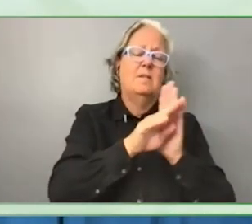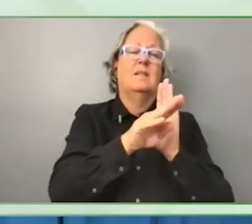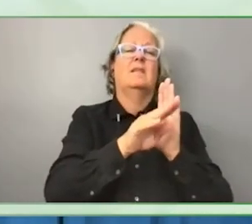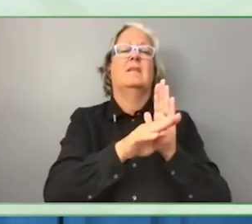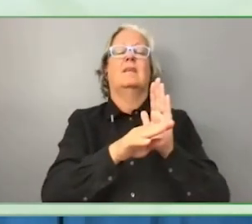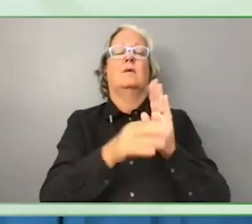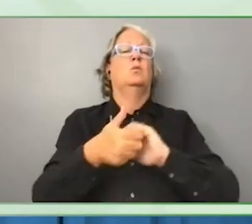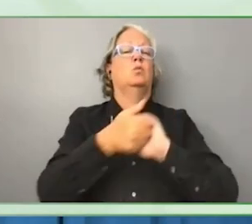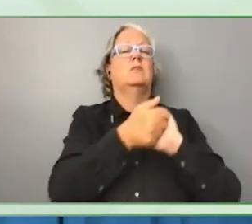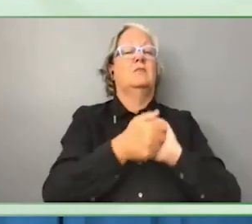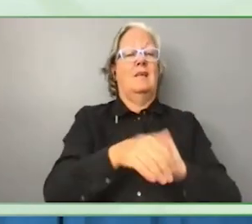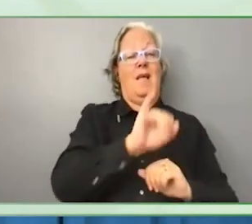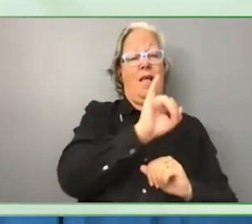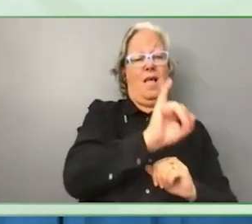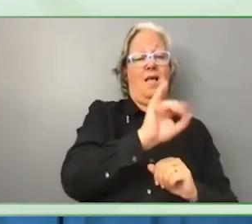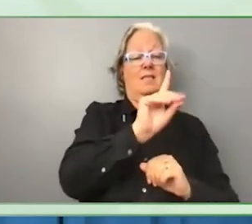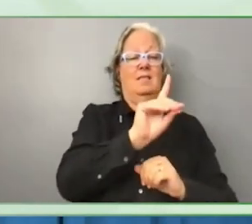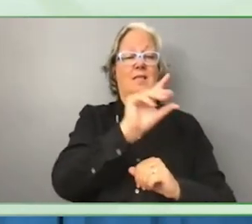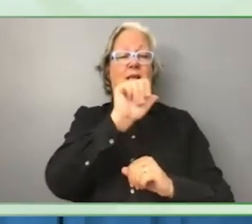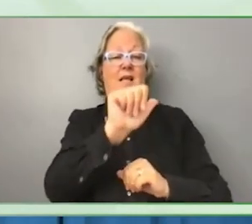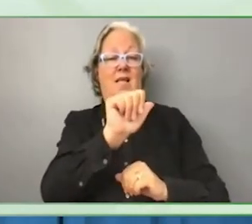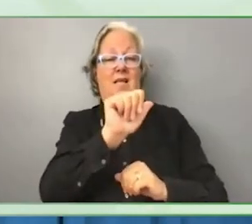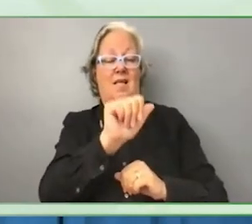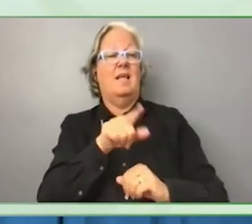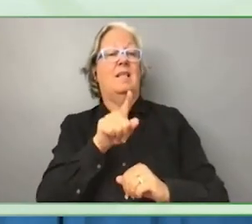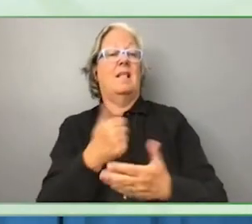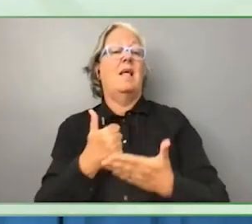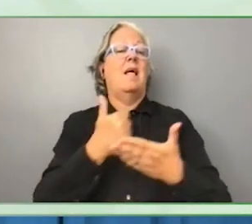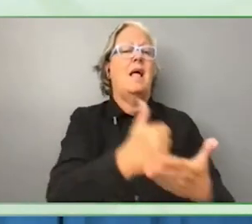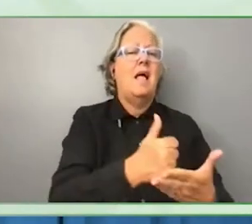bank helping the world's poorest countries through loans and grants.